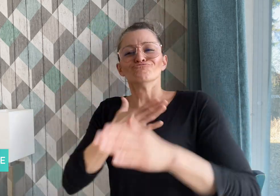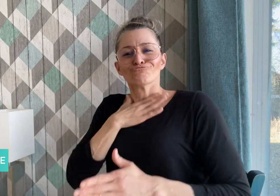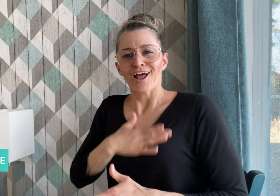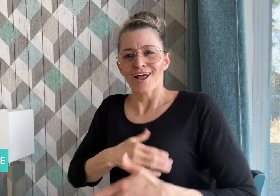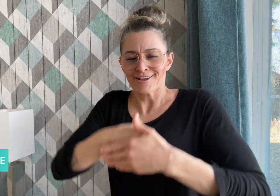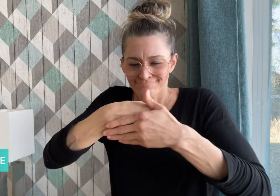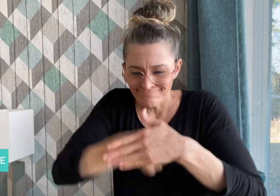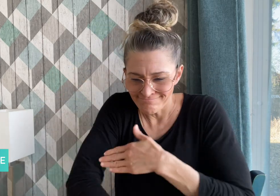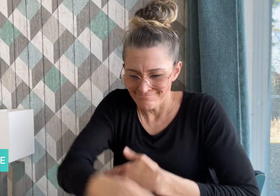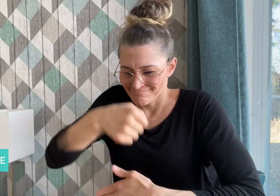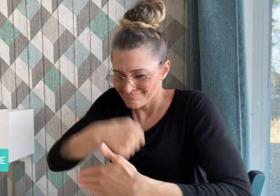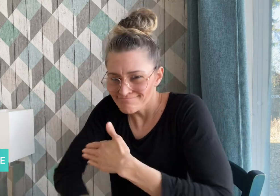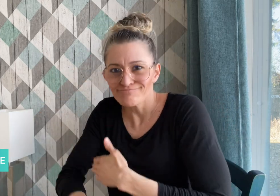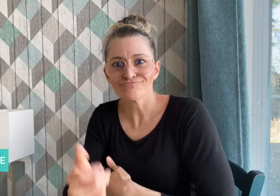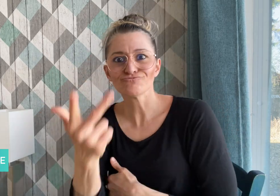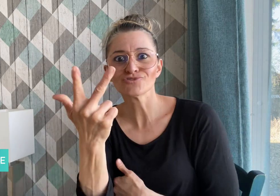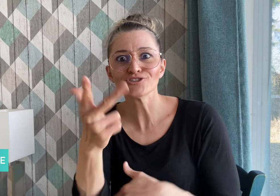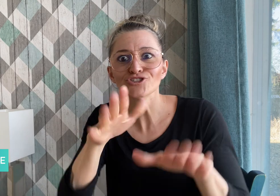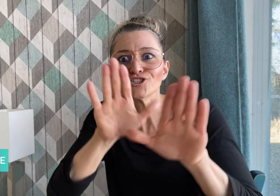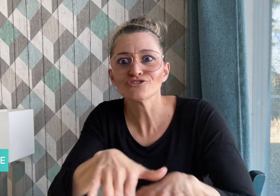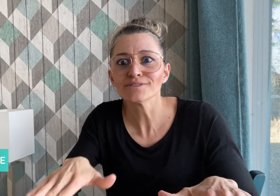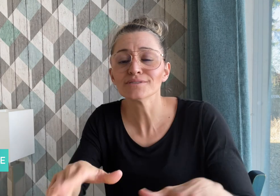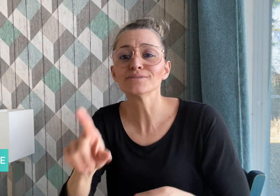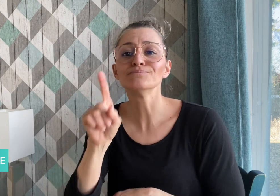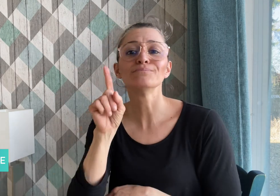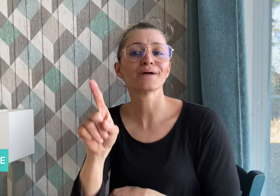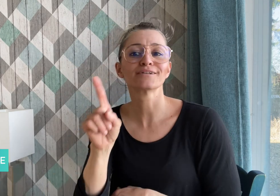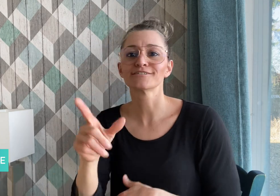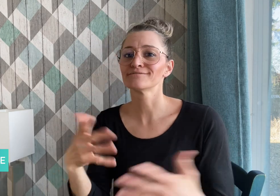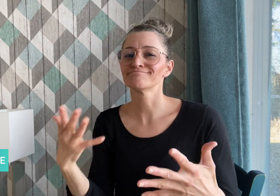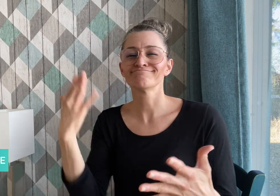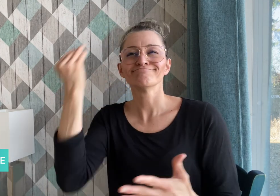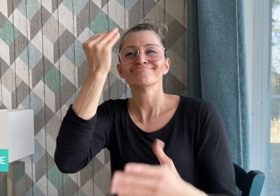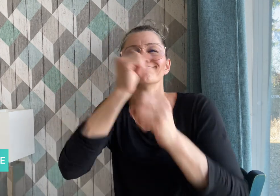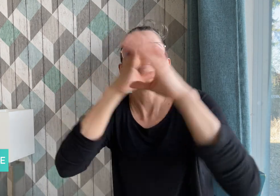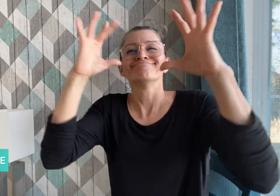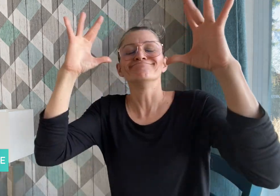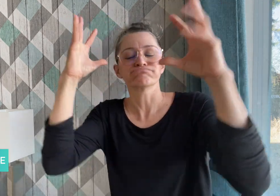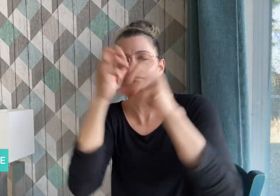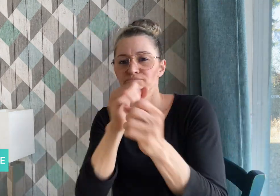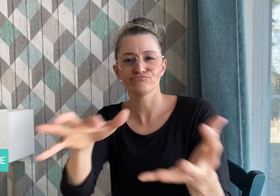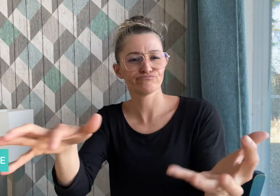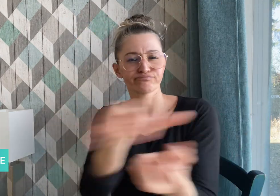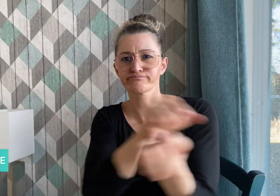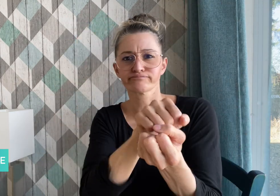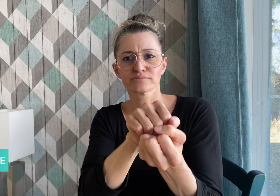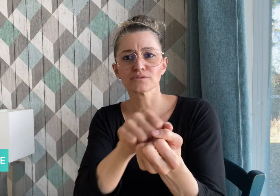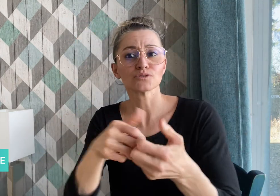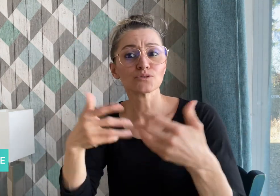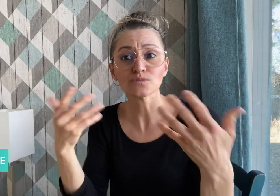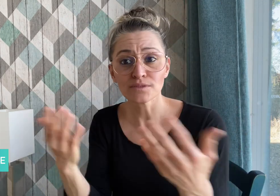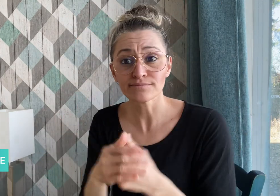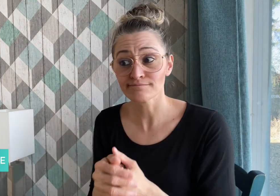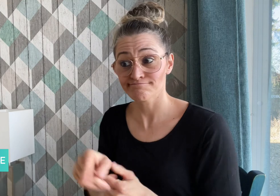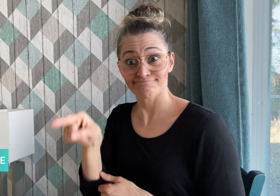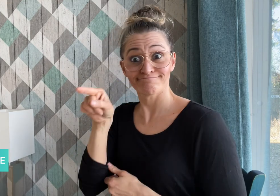but her dreams were destroyed. Maritta never had siblings,